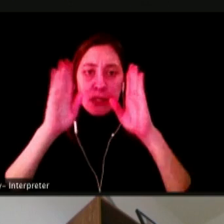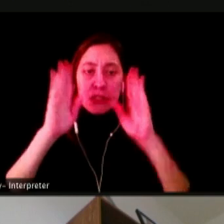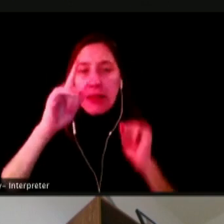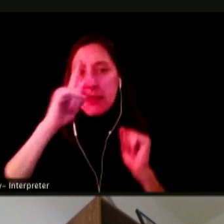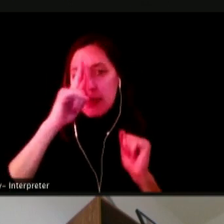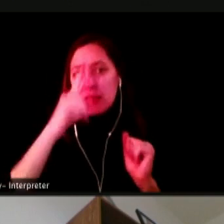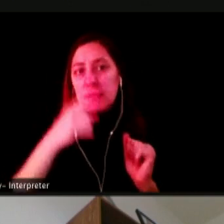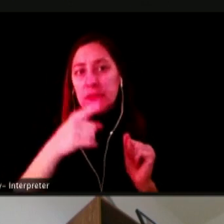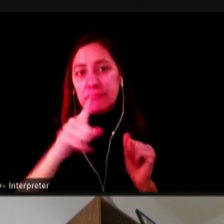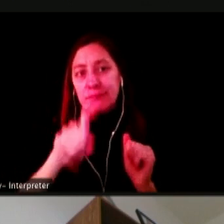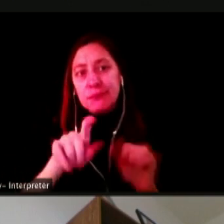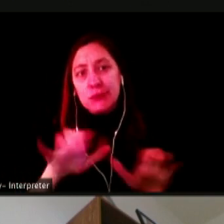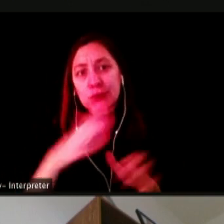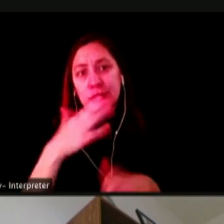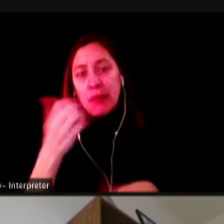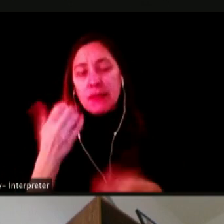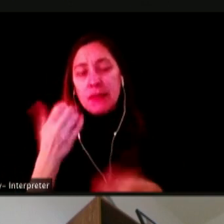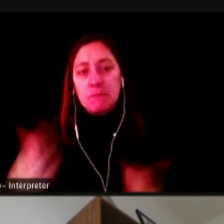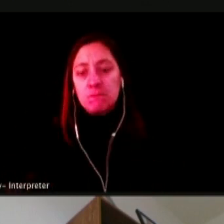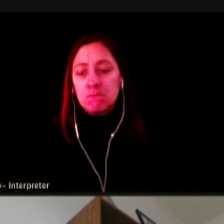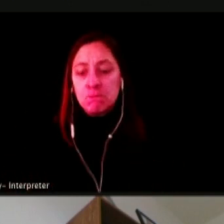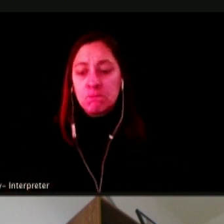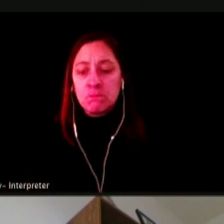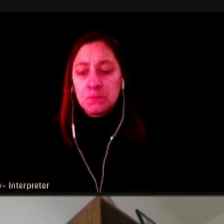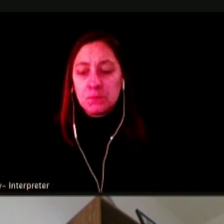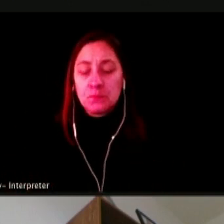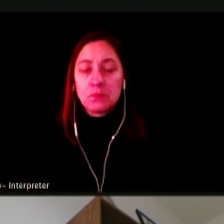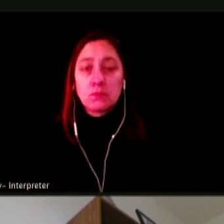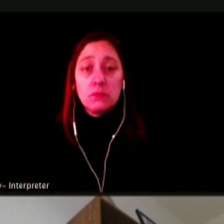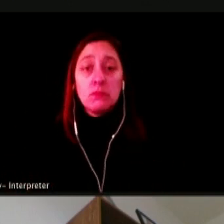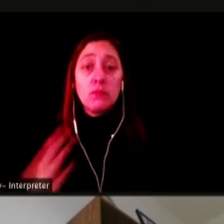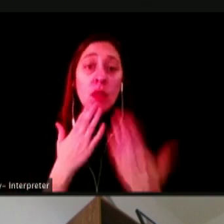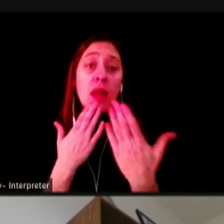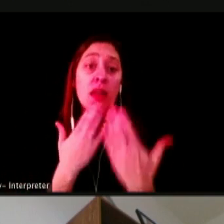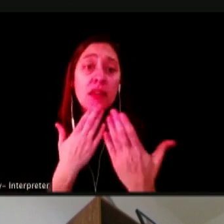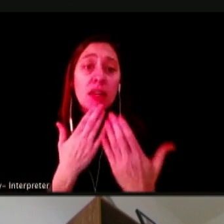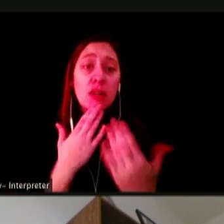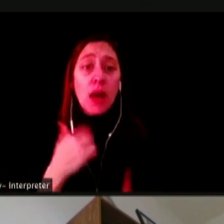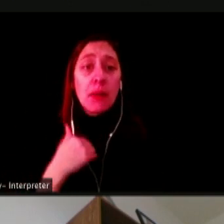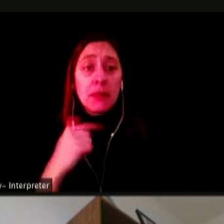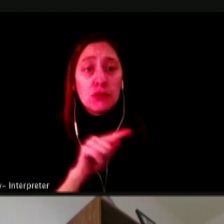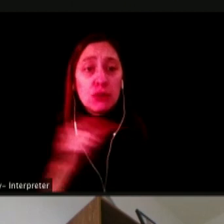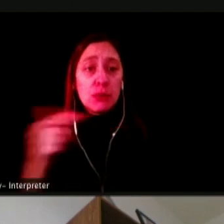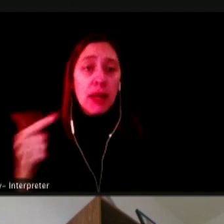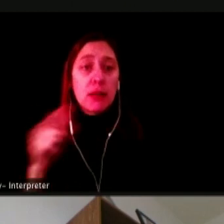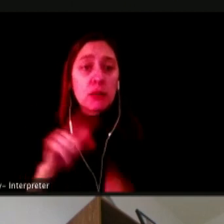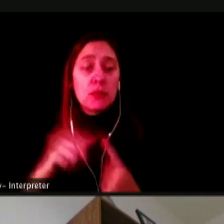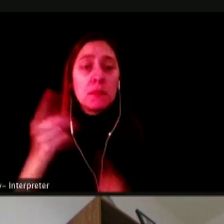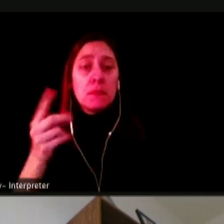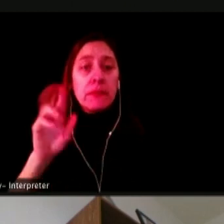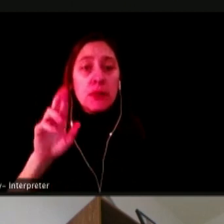WILL, THANK YOU. I'M GOING TO TURN IT BACK OVER TO DOCTOR CONNOLLY.